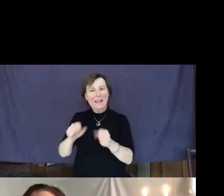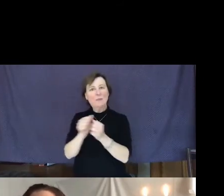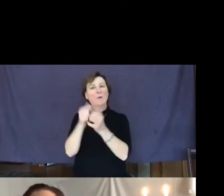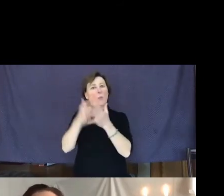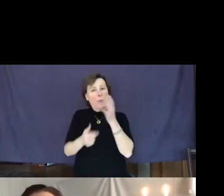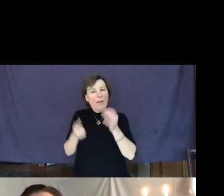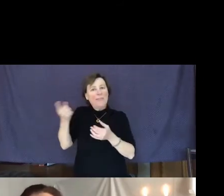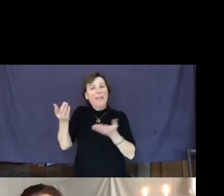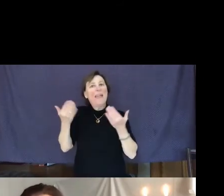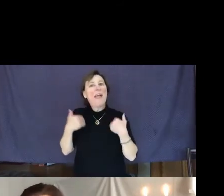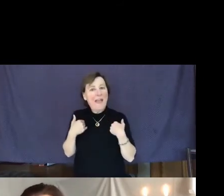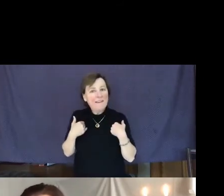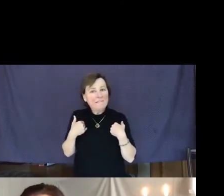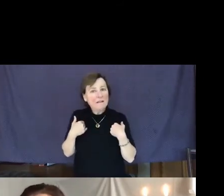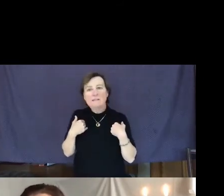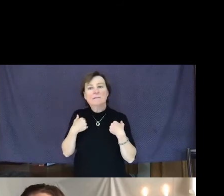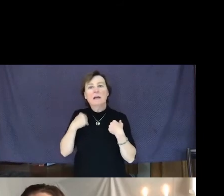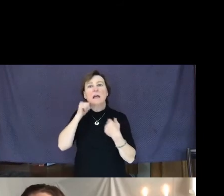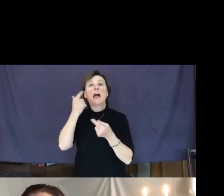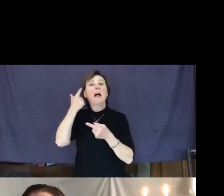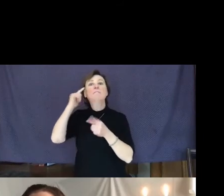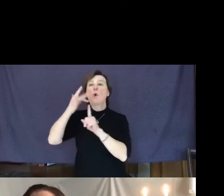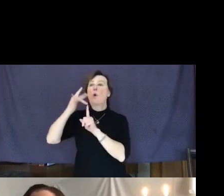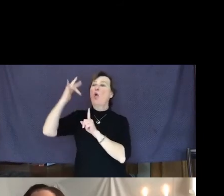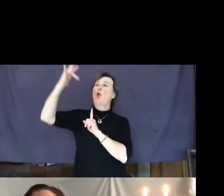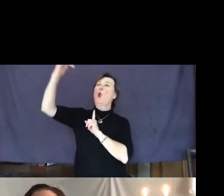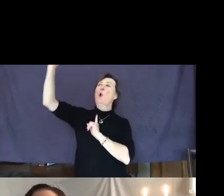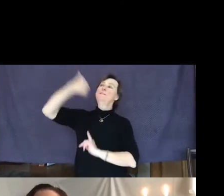not for the glory of themselves, but because it